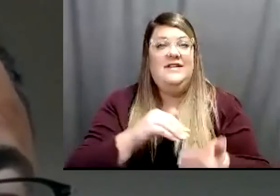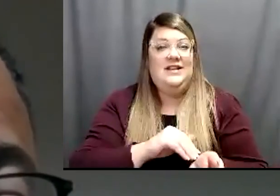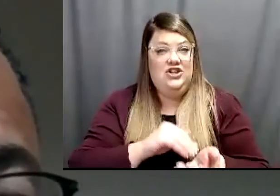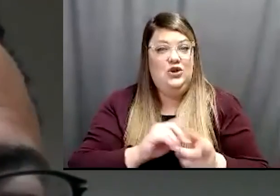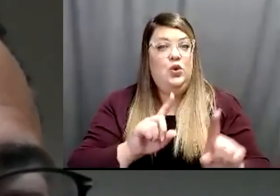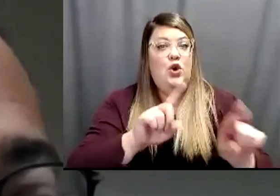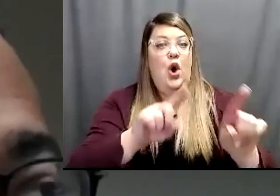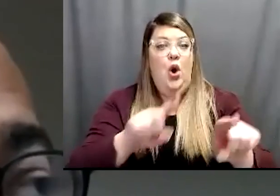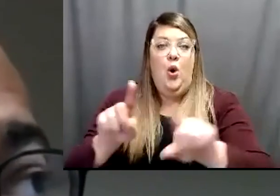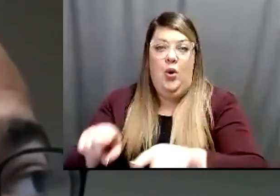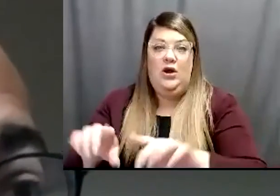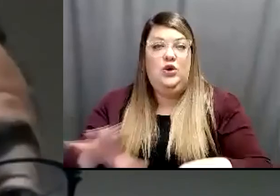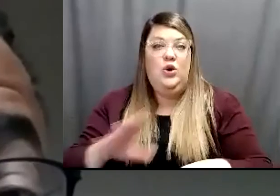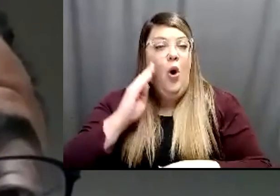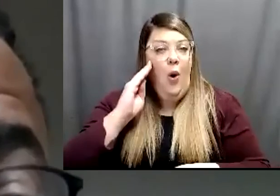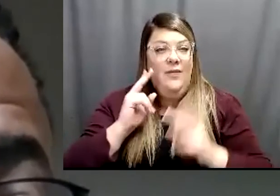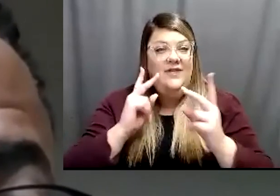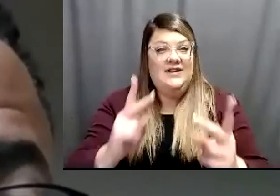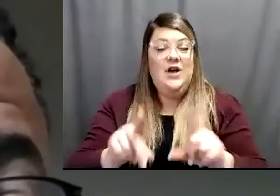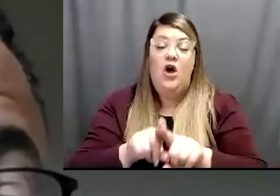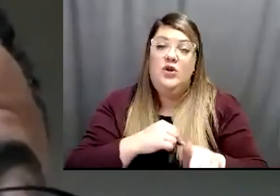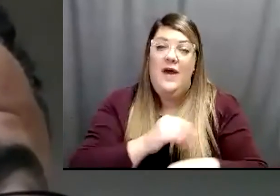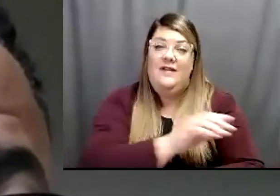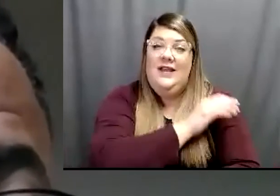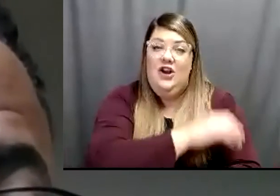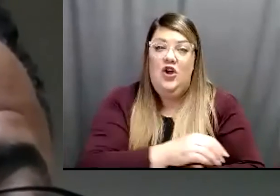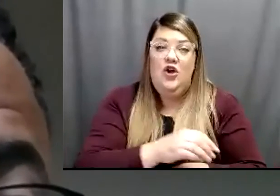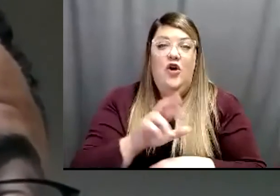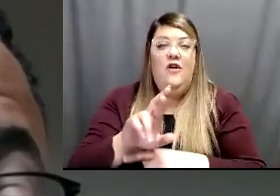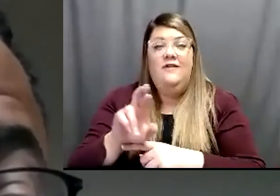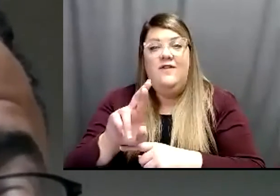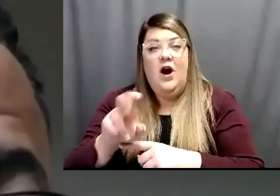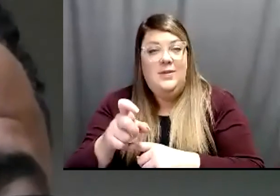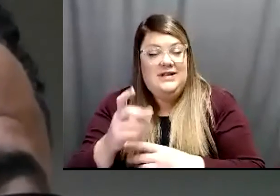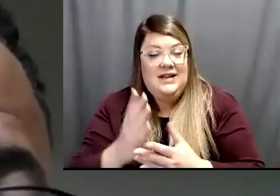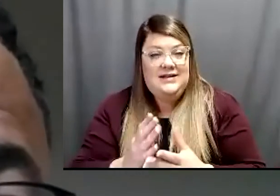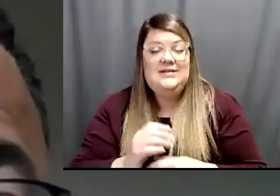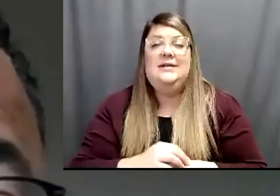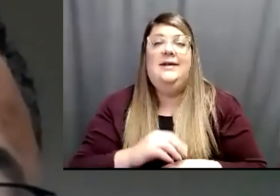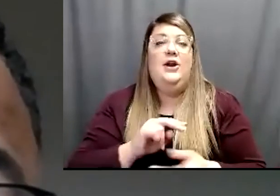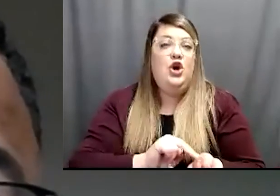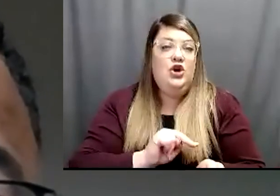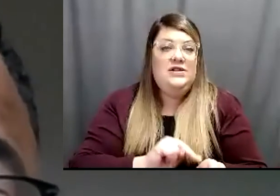home visits we also have clinical pharmacists, we have nurses so yes we can if there are anyone who